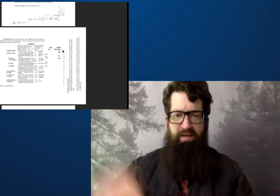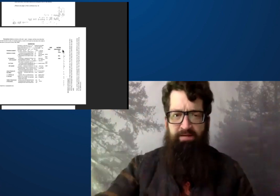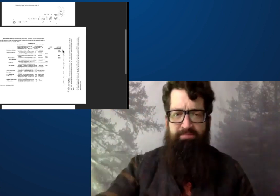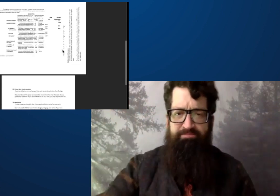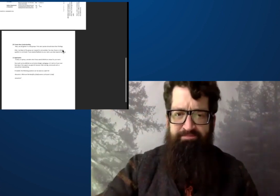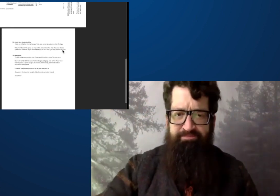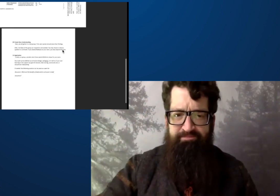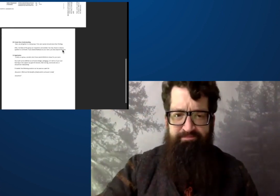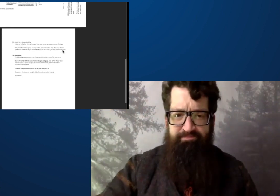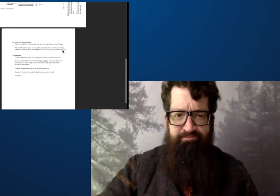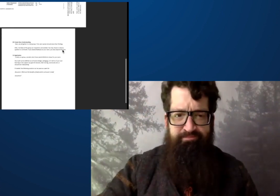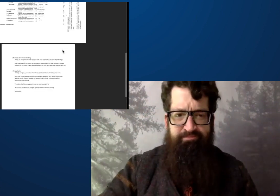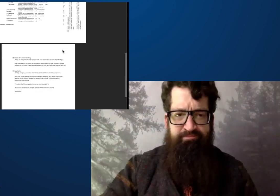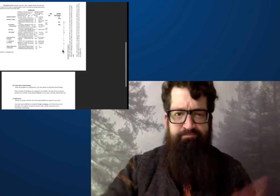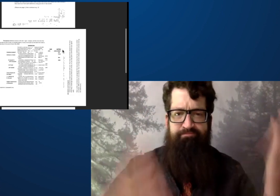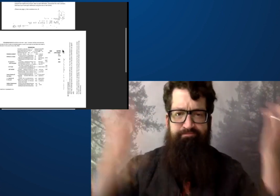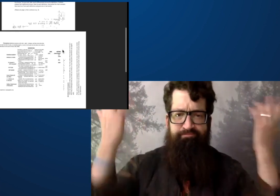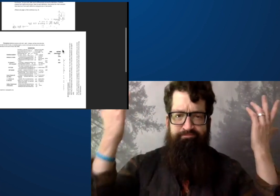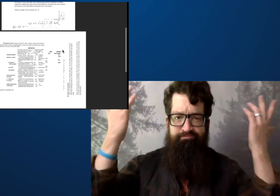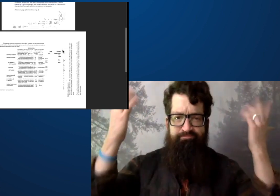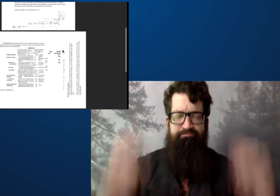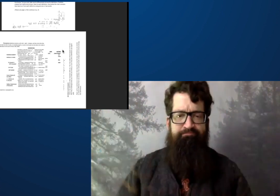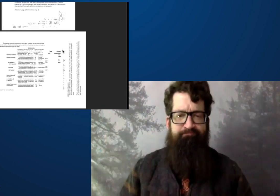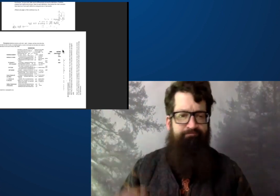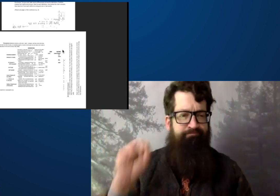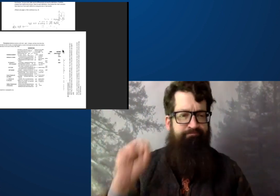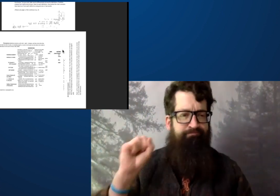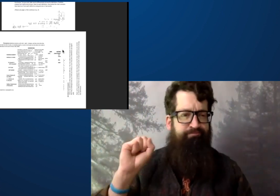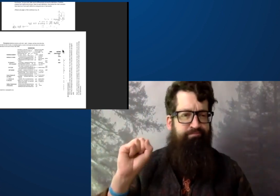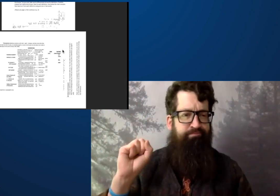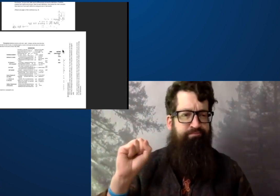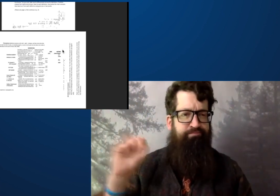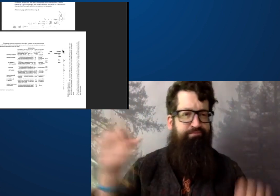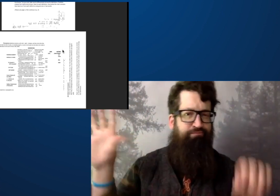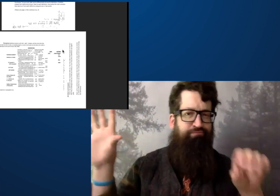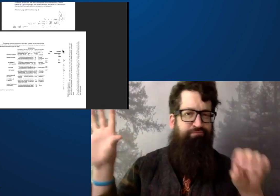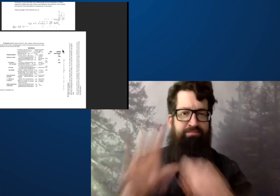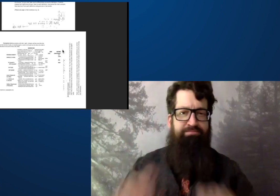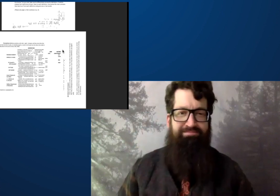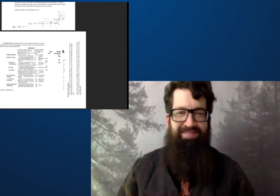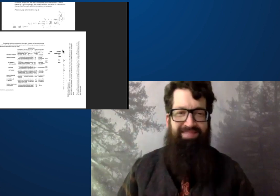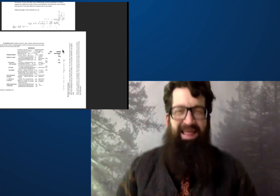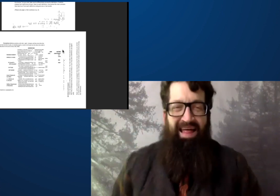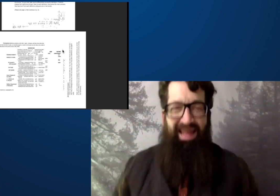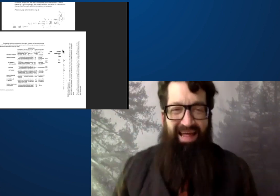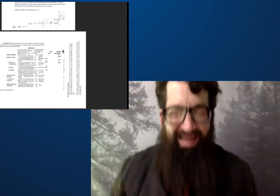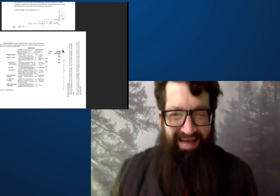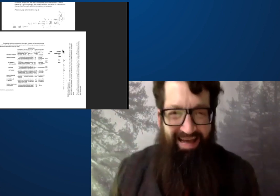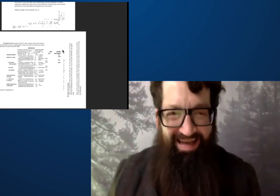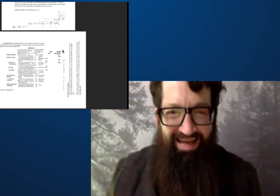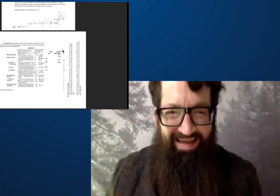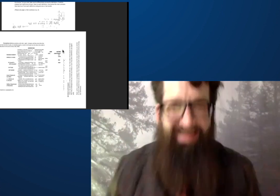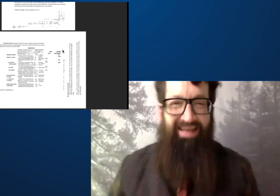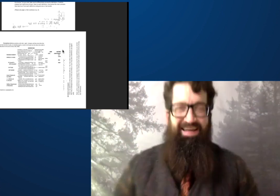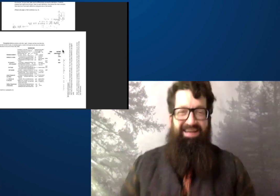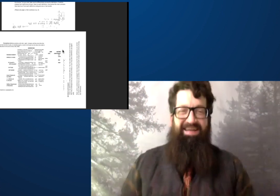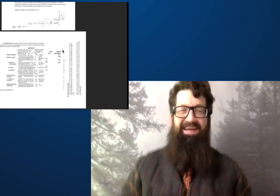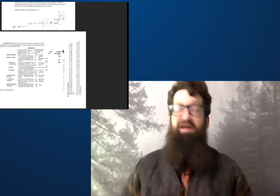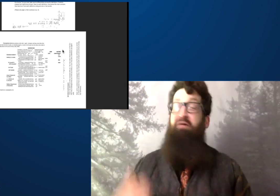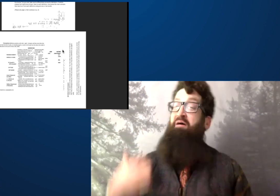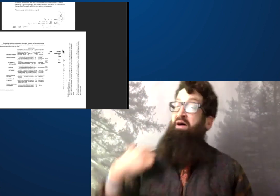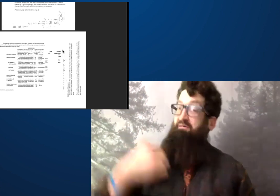Okay, I'm not really sure what happened to my PDF shit.